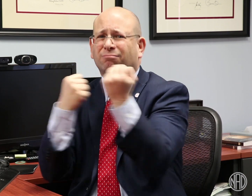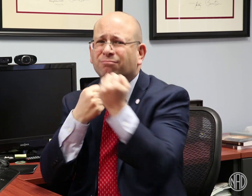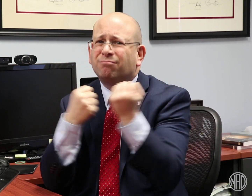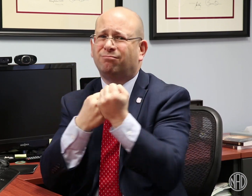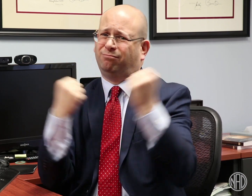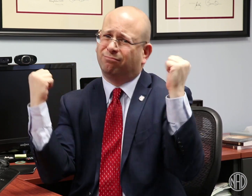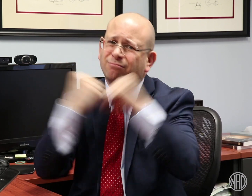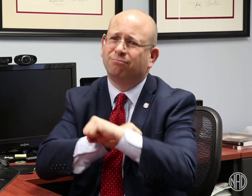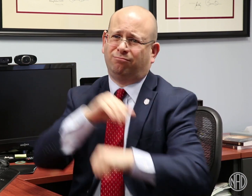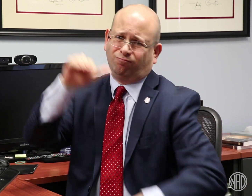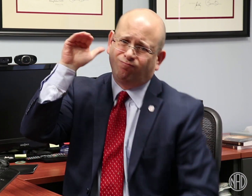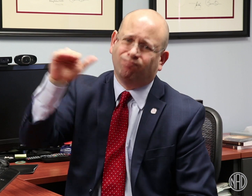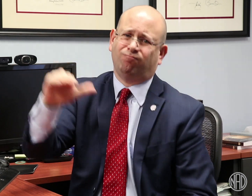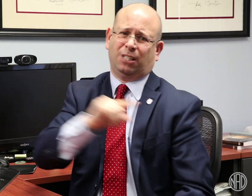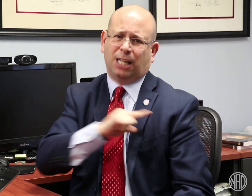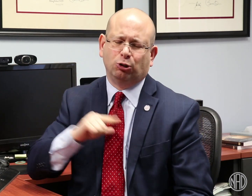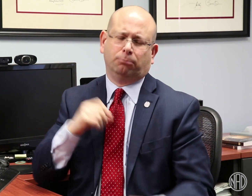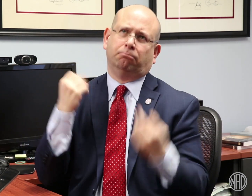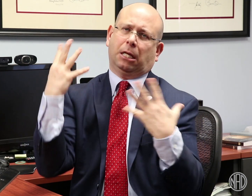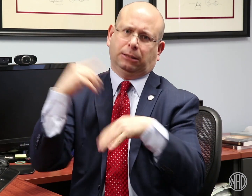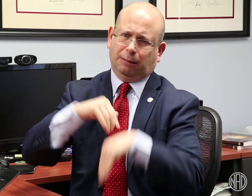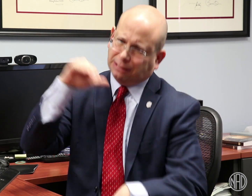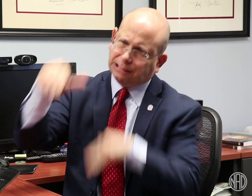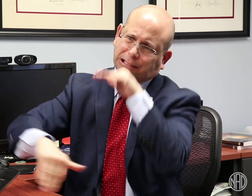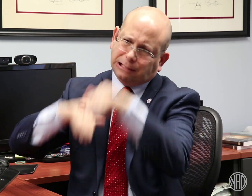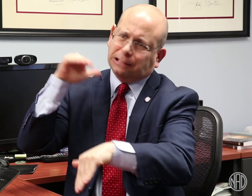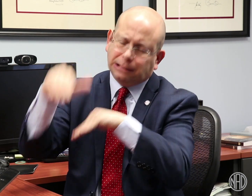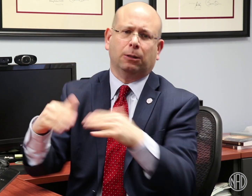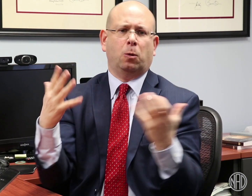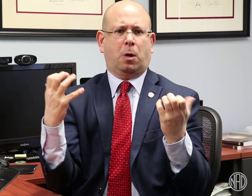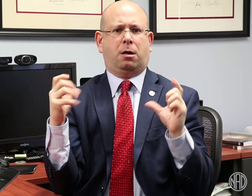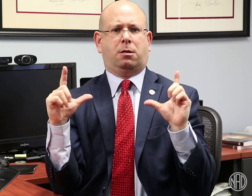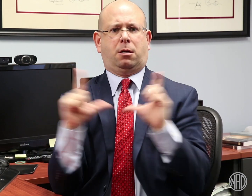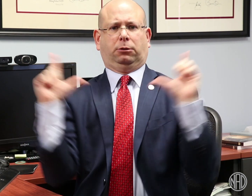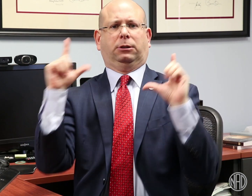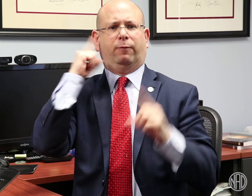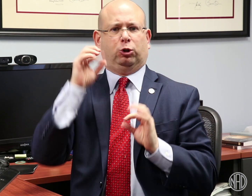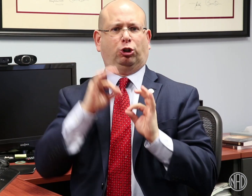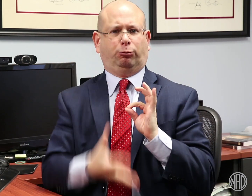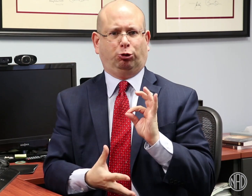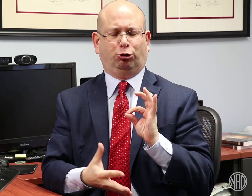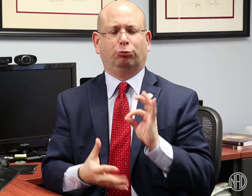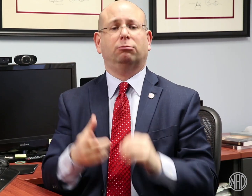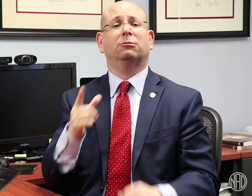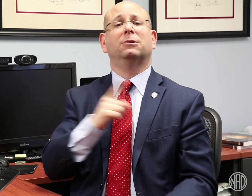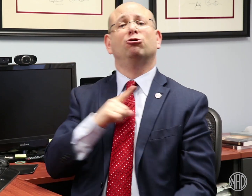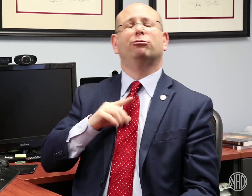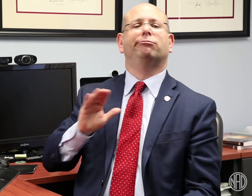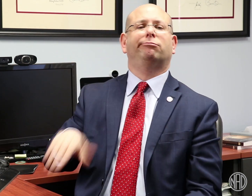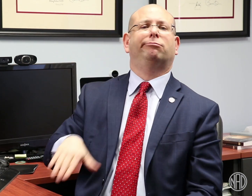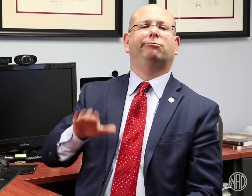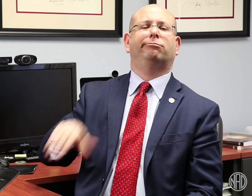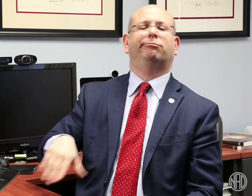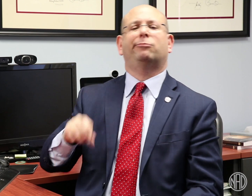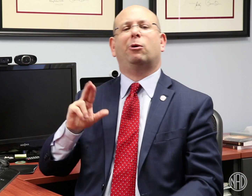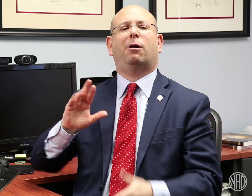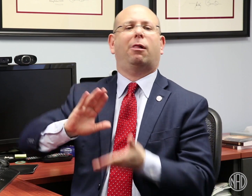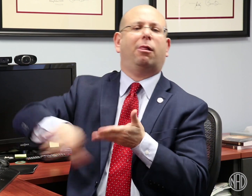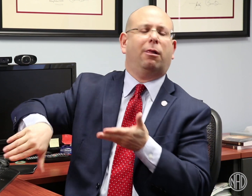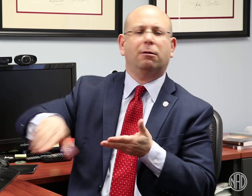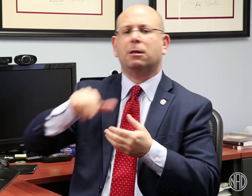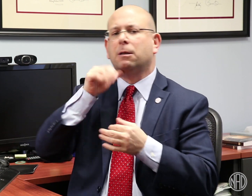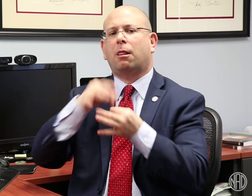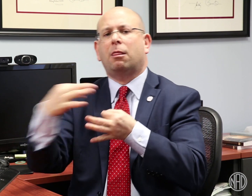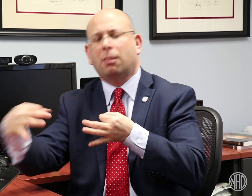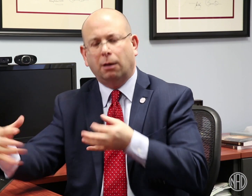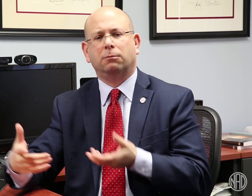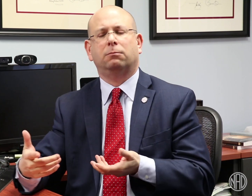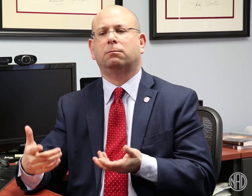many times to convince the state legislators to pass a licensure bill, but these legislators chose not to do so.